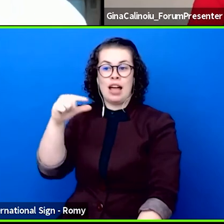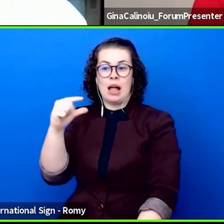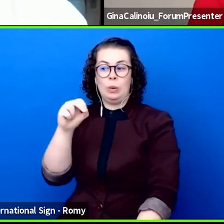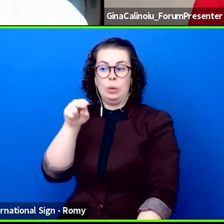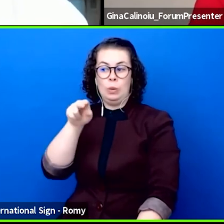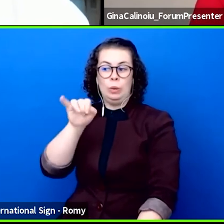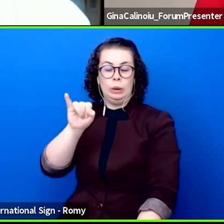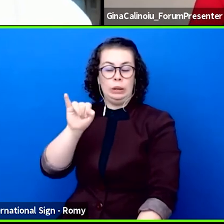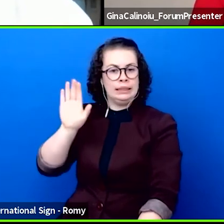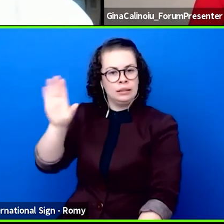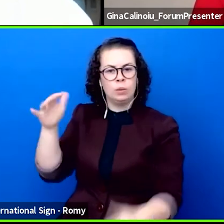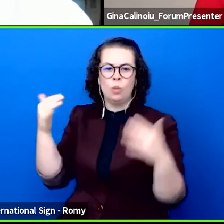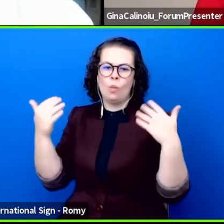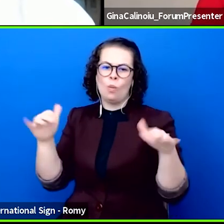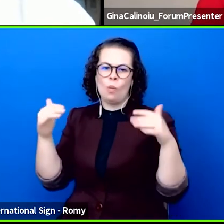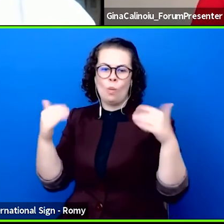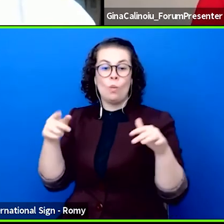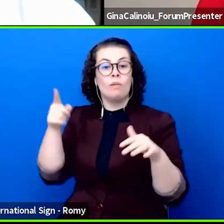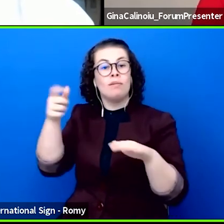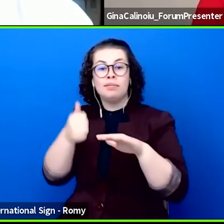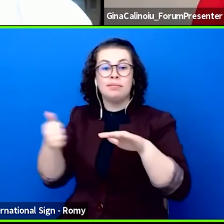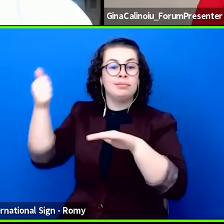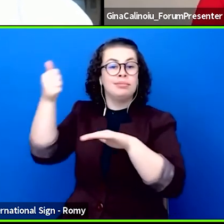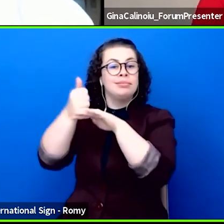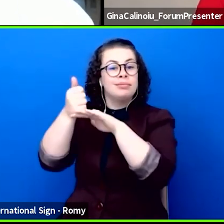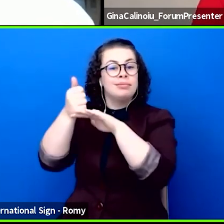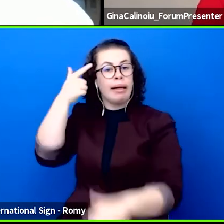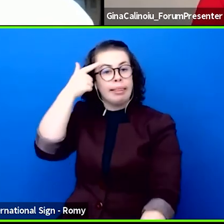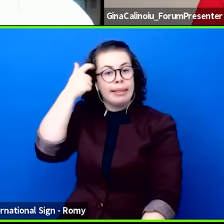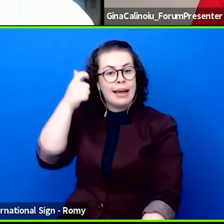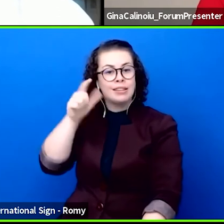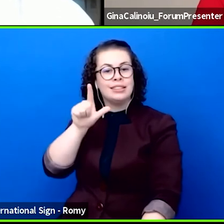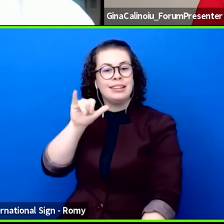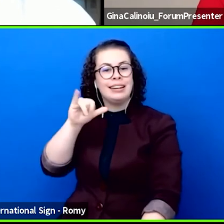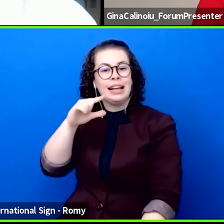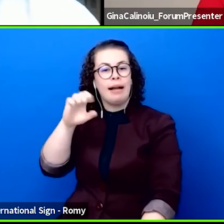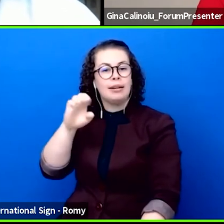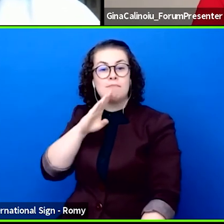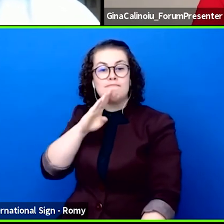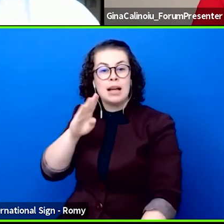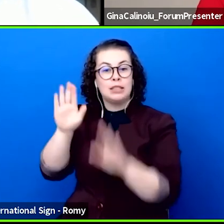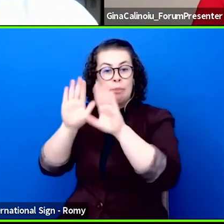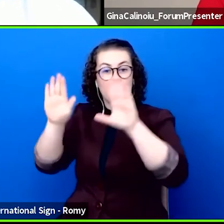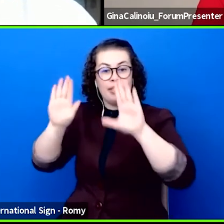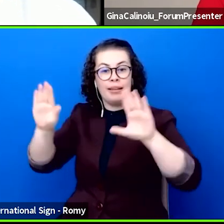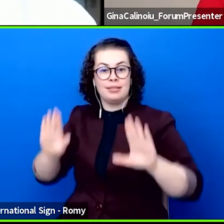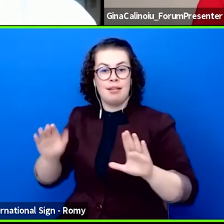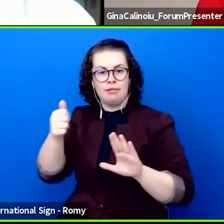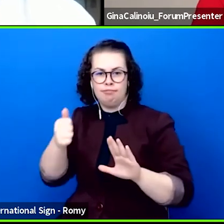of the théâtre de Liège in Belgium who's also president of the European Theatre Convention.